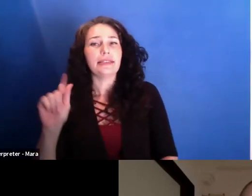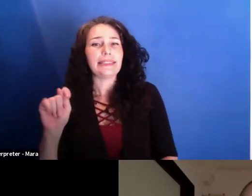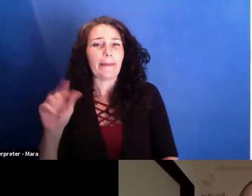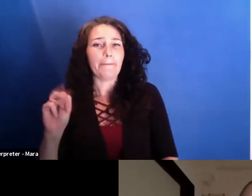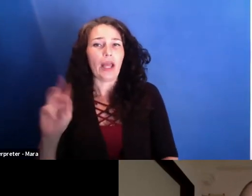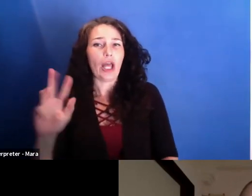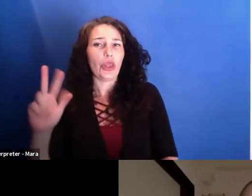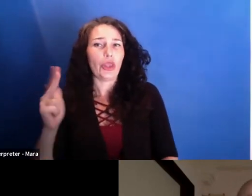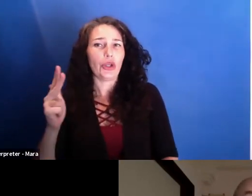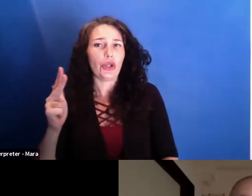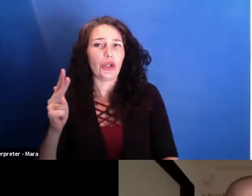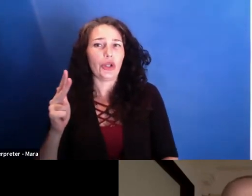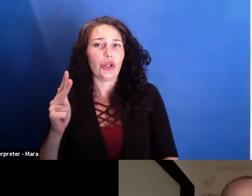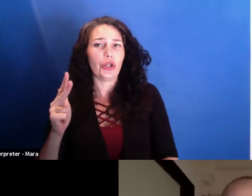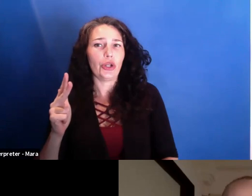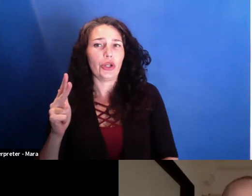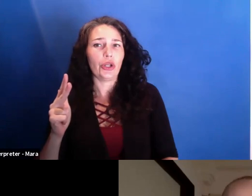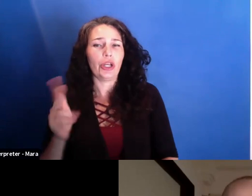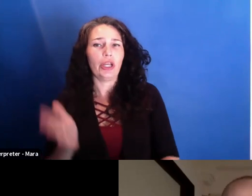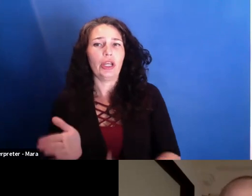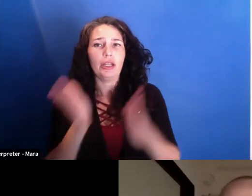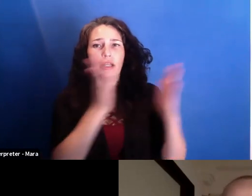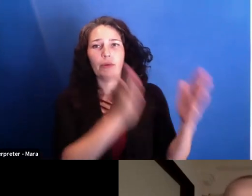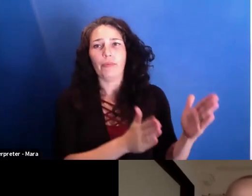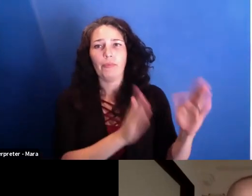Tedy, I believe. Yeah, Tedy. Yeah, the burn victim.